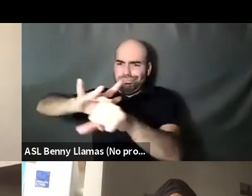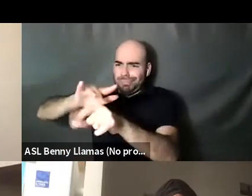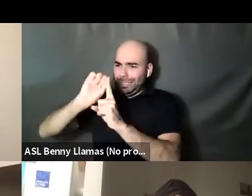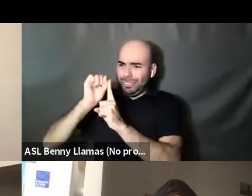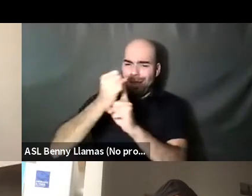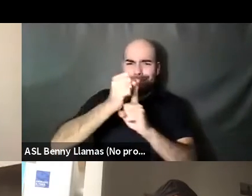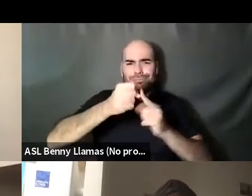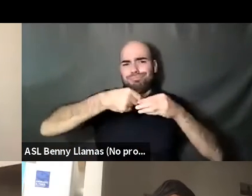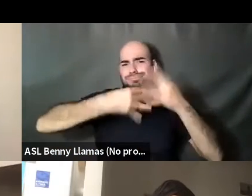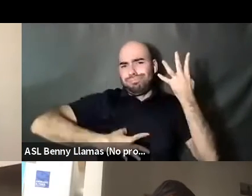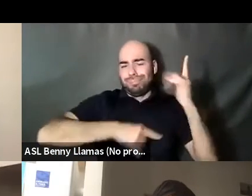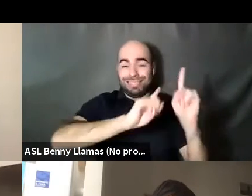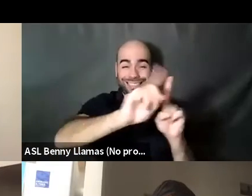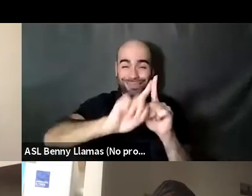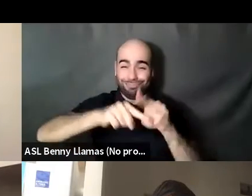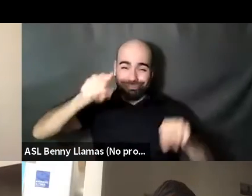Nahshon Anderson: I don't have. I don't have a soundtrack.